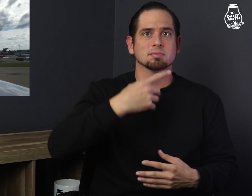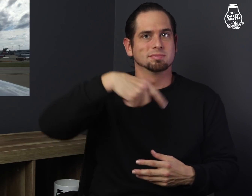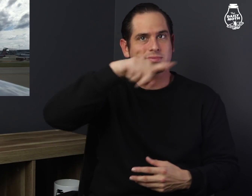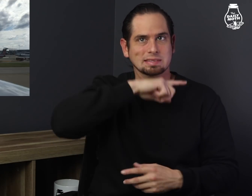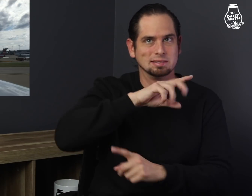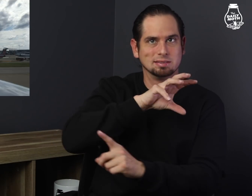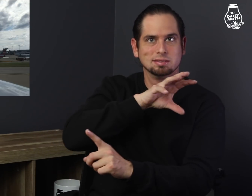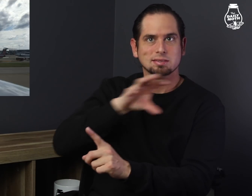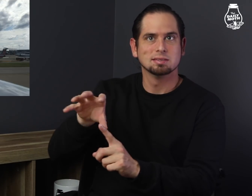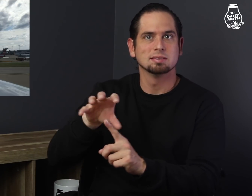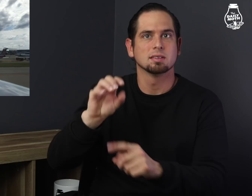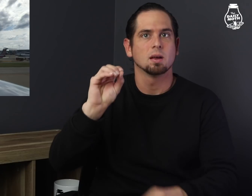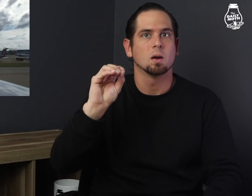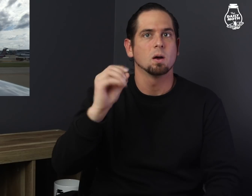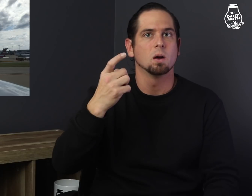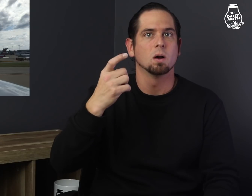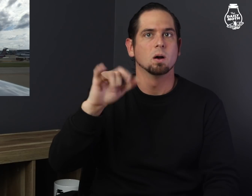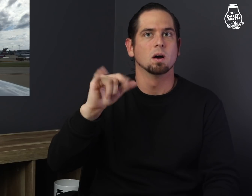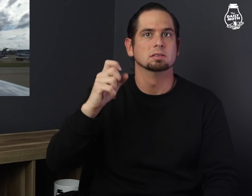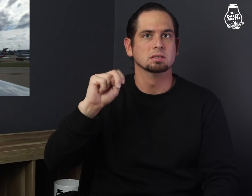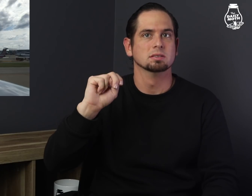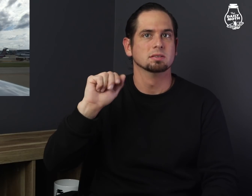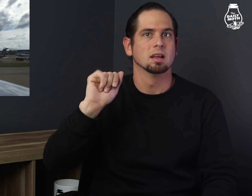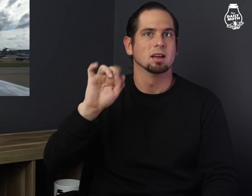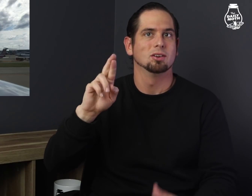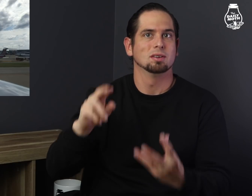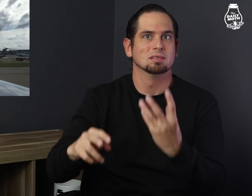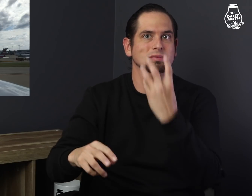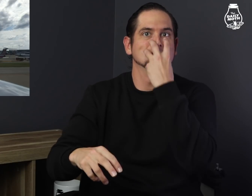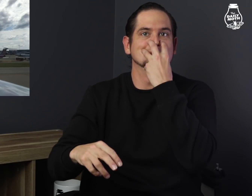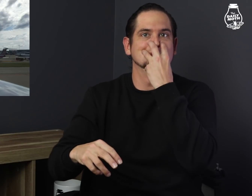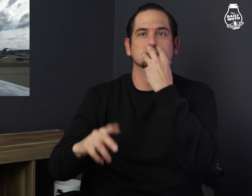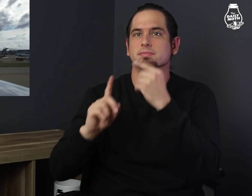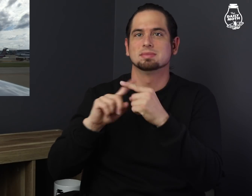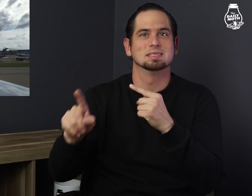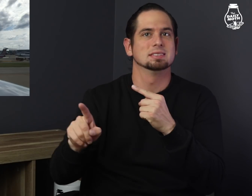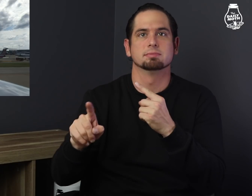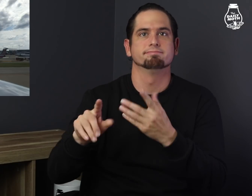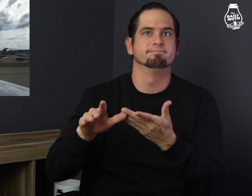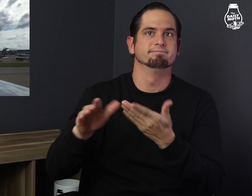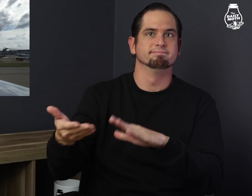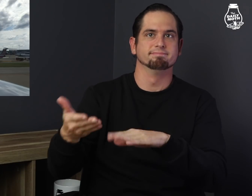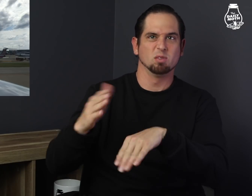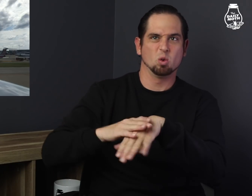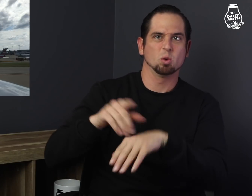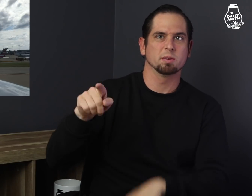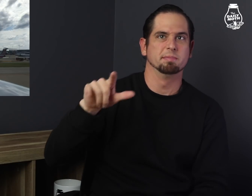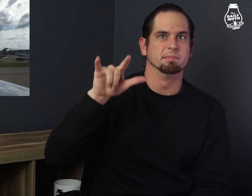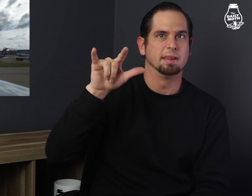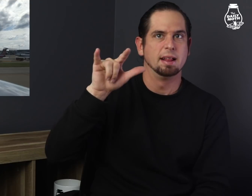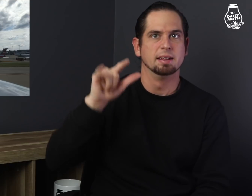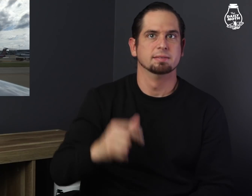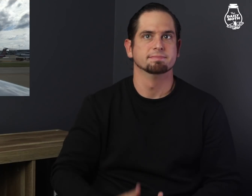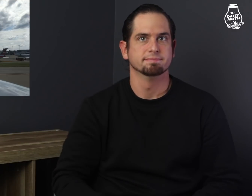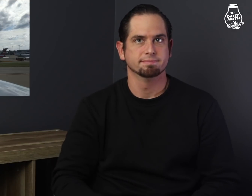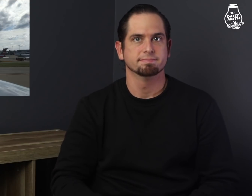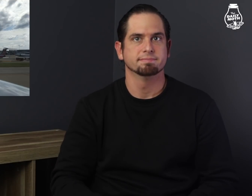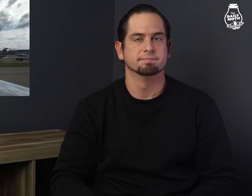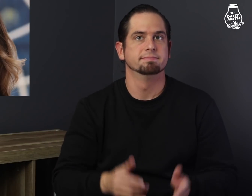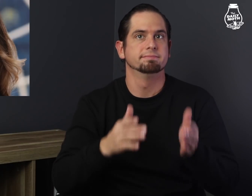She was given oxygen, but died on the plane.